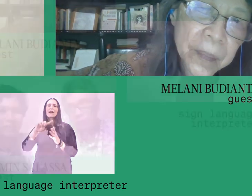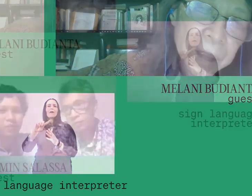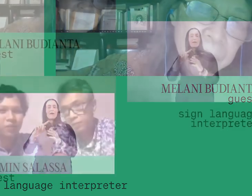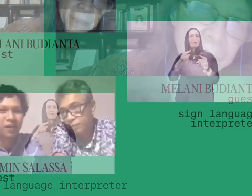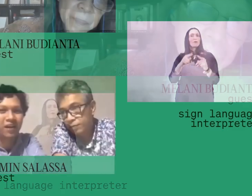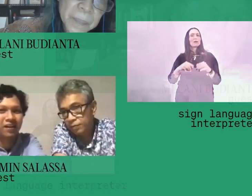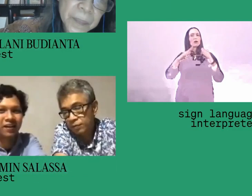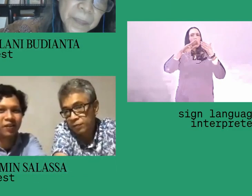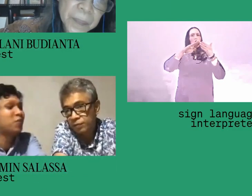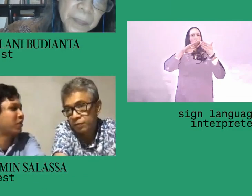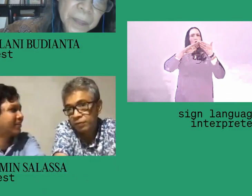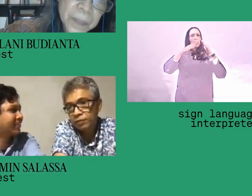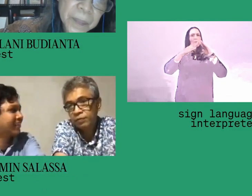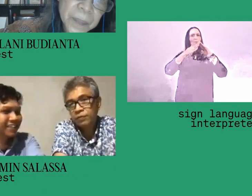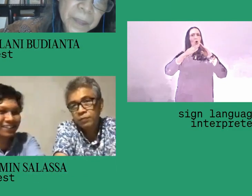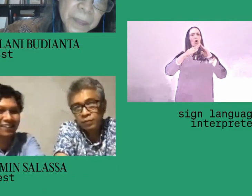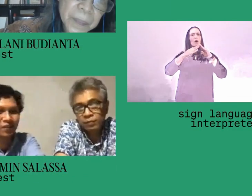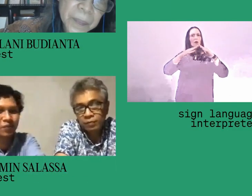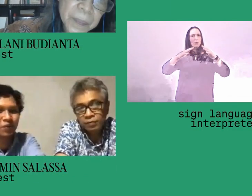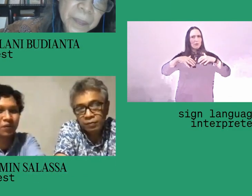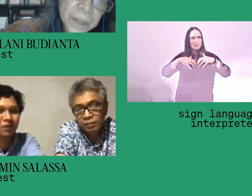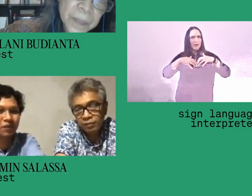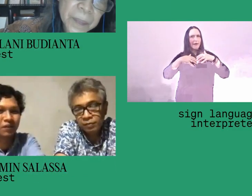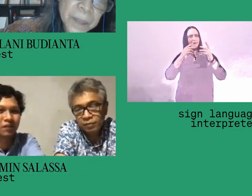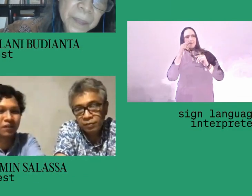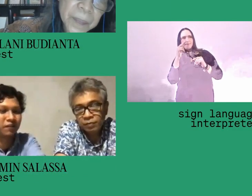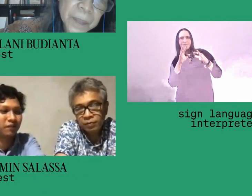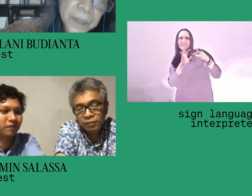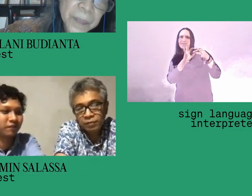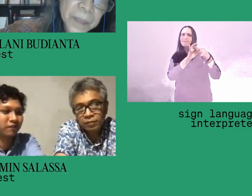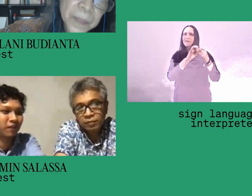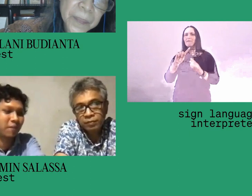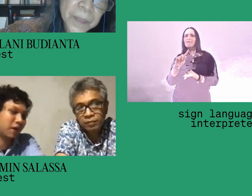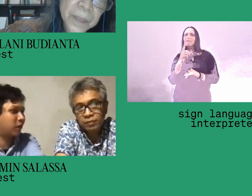Was it a thing when you were a child or were you exposed to it when you were very young?